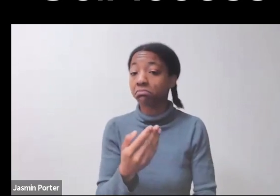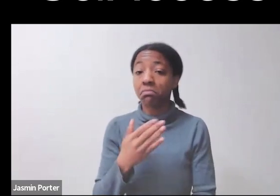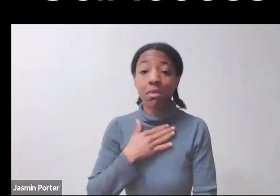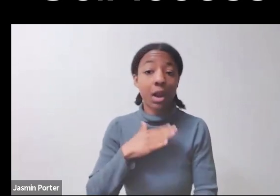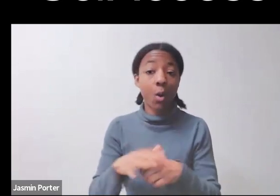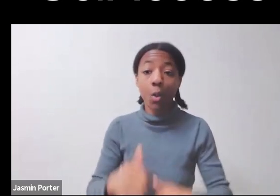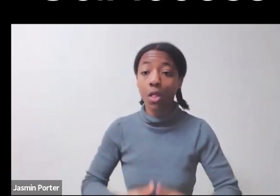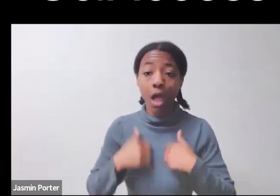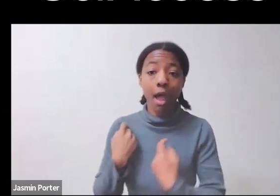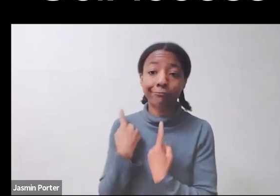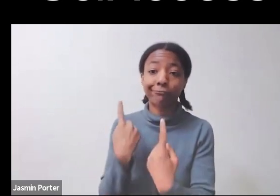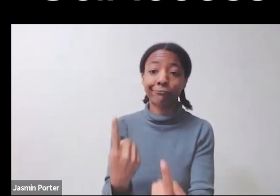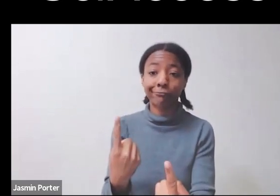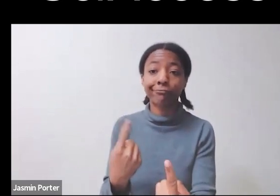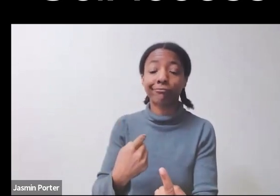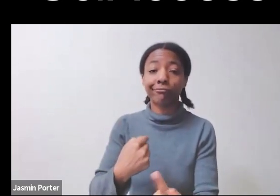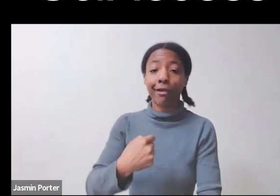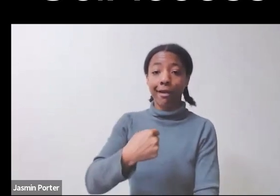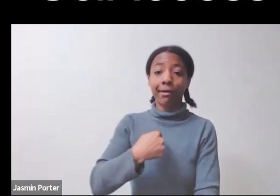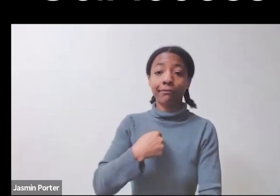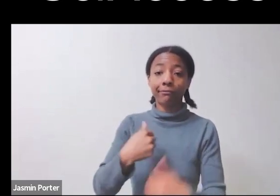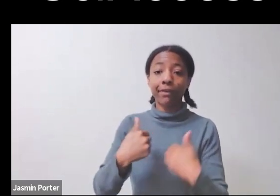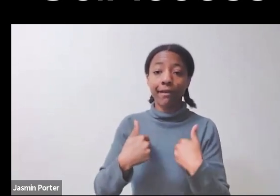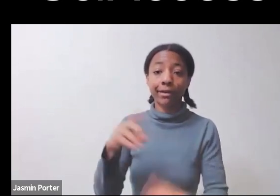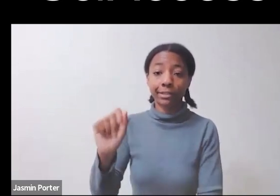I think that was what pushed Lisette and I to start working together